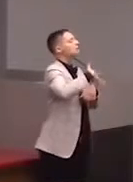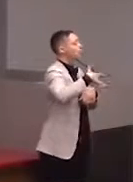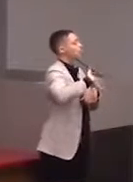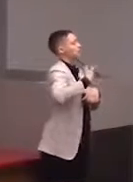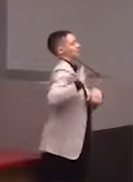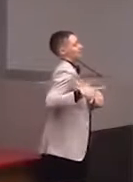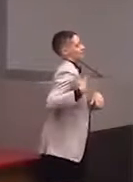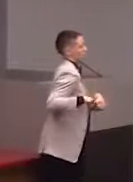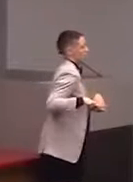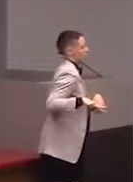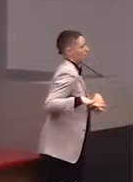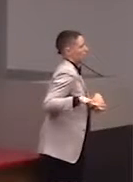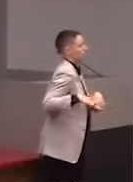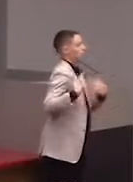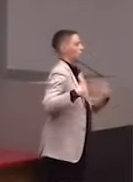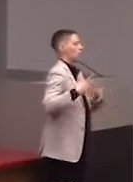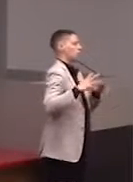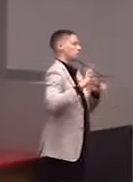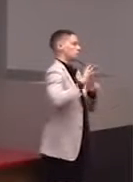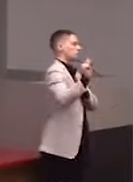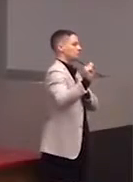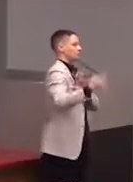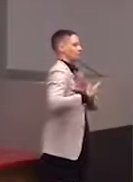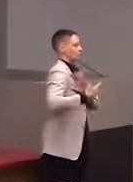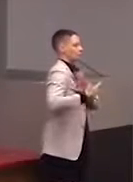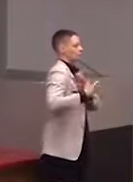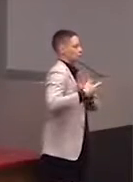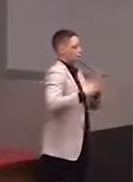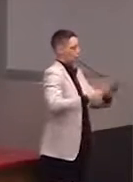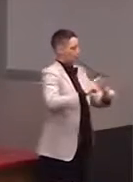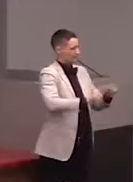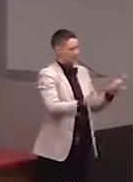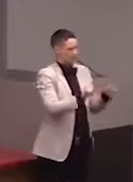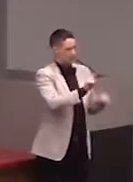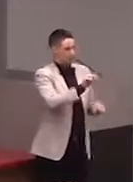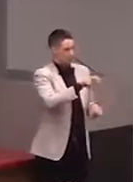the high-tech paint to show the different zones. You know, the tooth is gonna respond differently